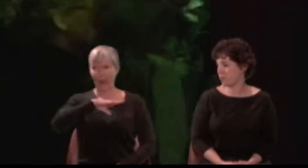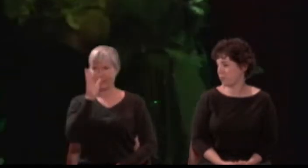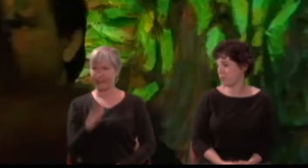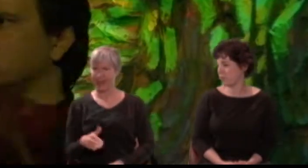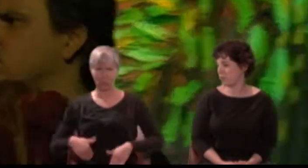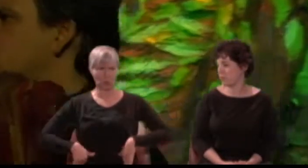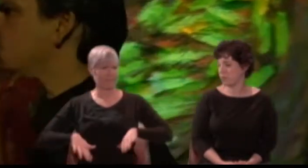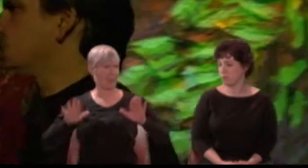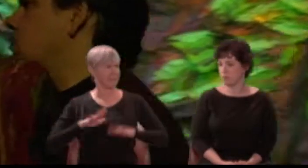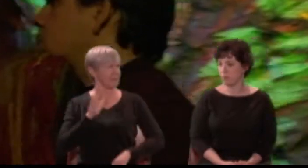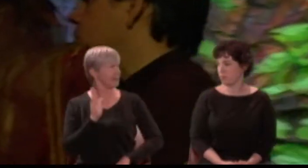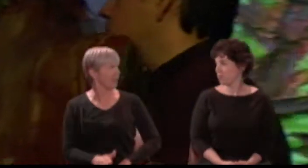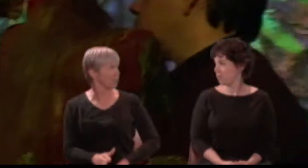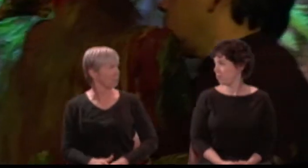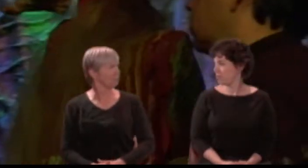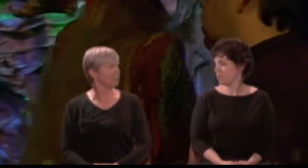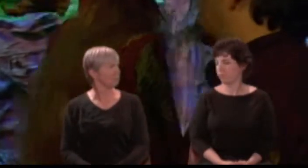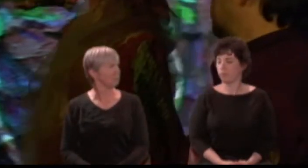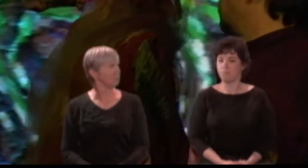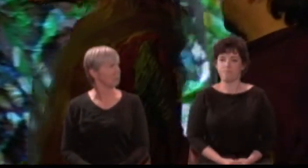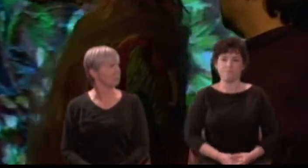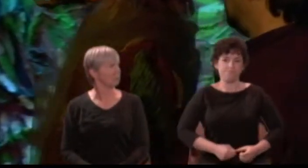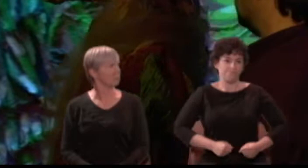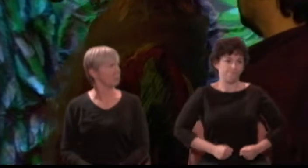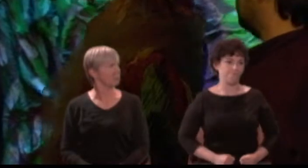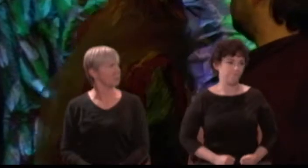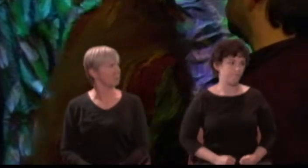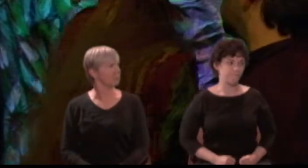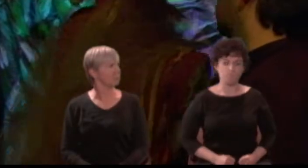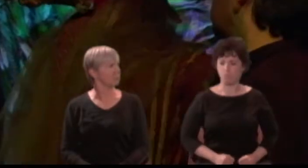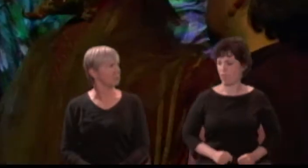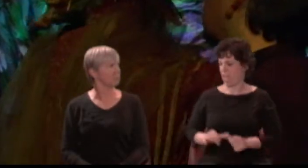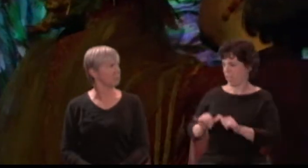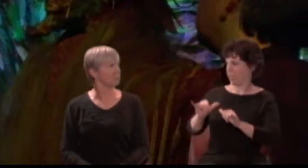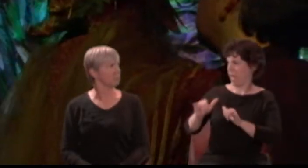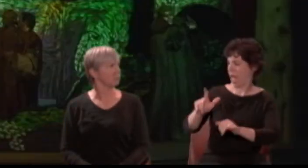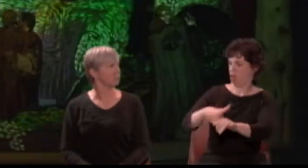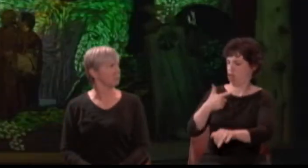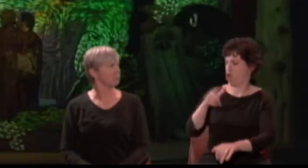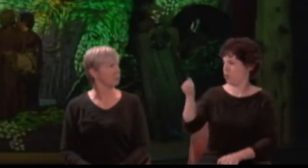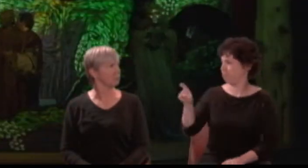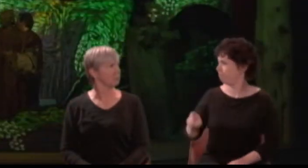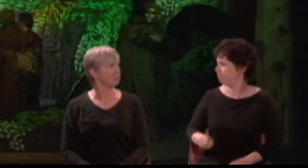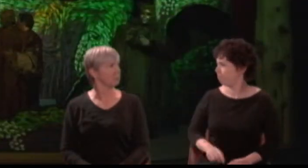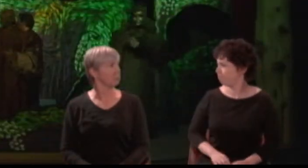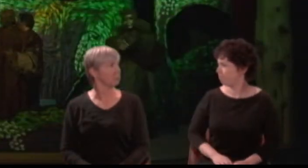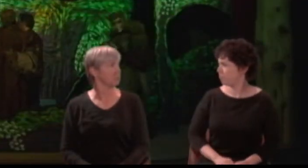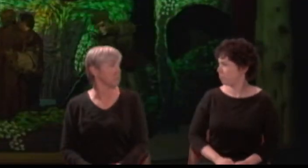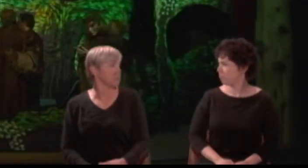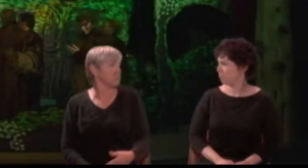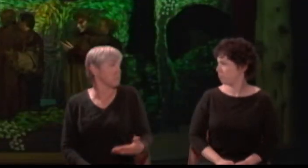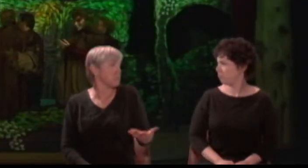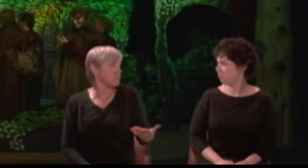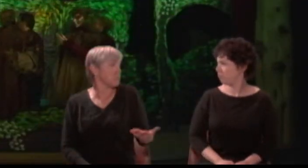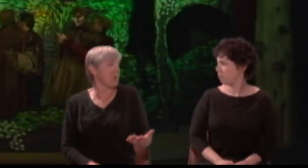[Sigh] Oberon: How long within this wood intend you stay? Titania: Perchance till after Theseus' wedding day.